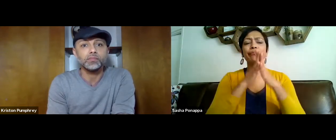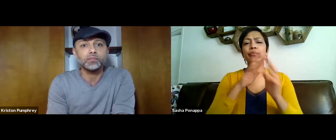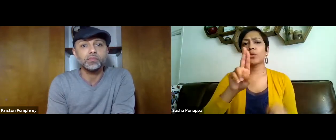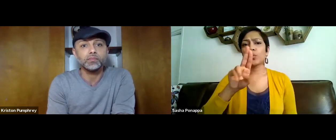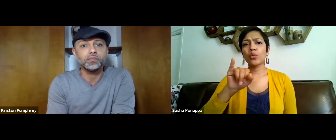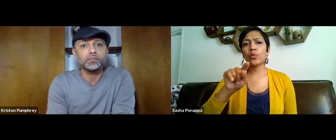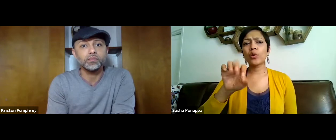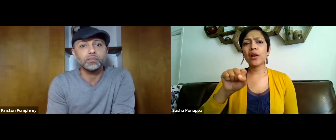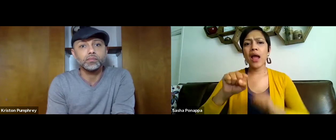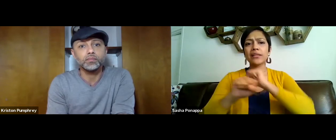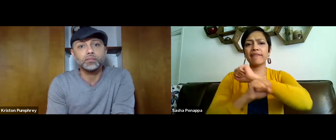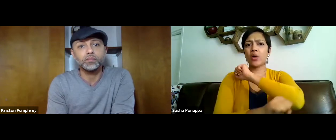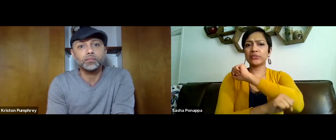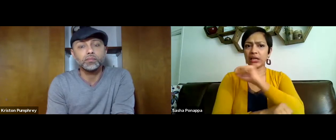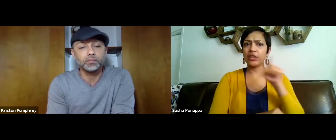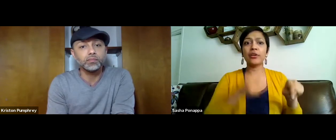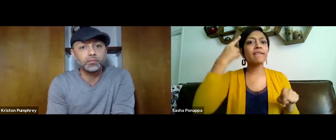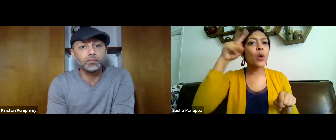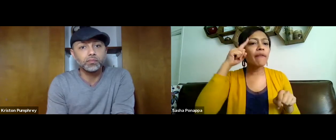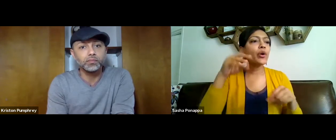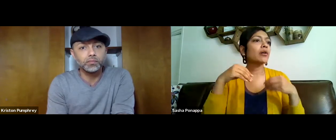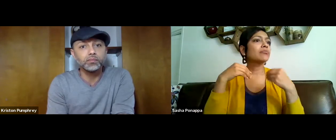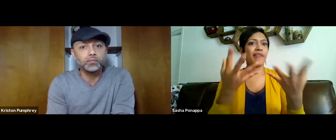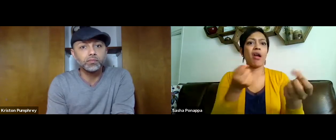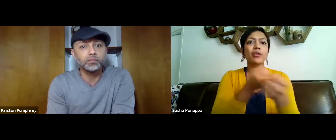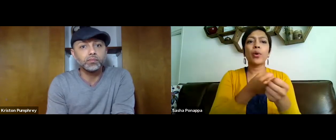and CSD wanted to create this Unites Foundation